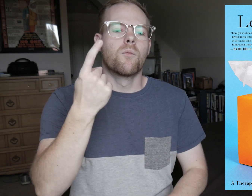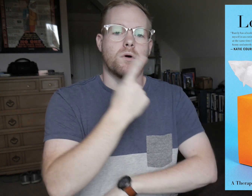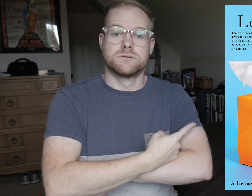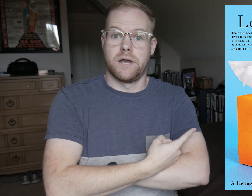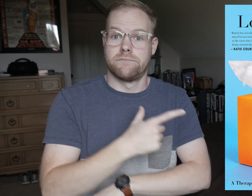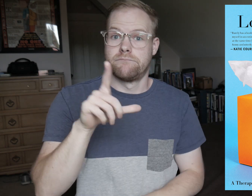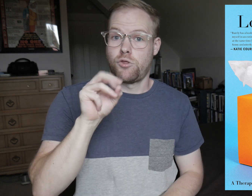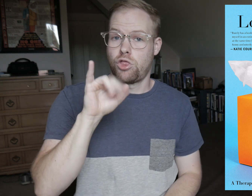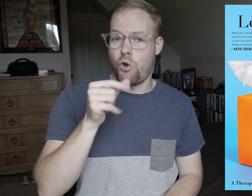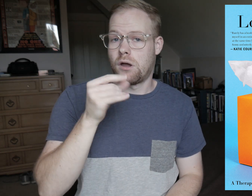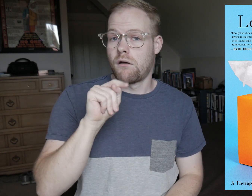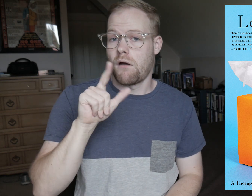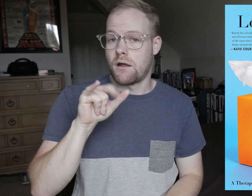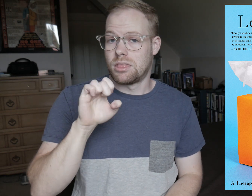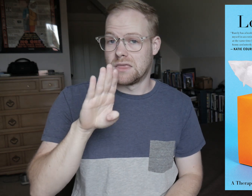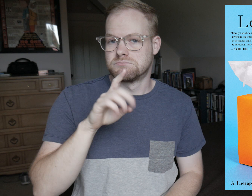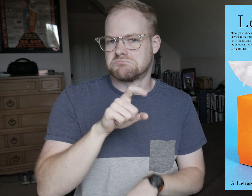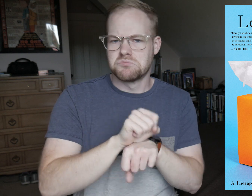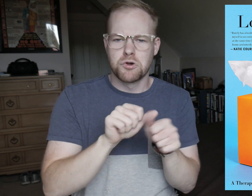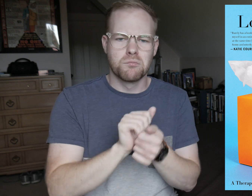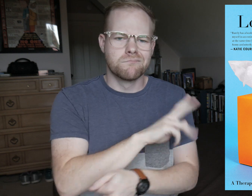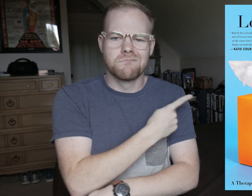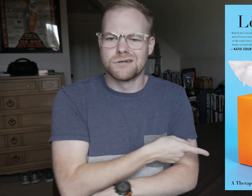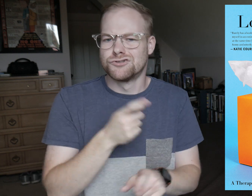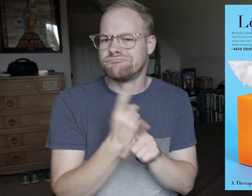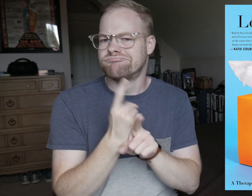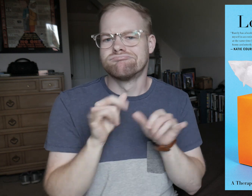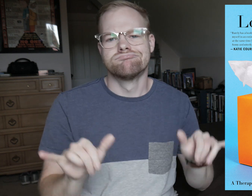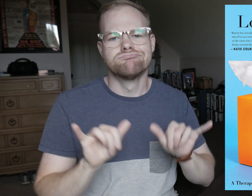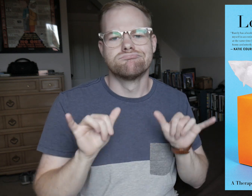One day, Lori Gottlieb’s working with her patients as usual.